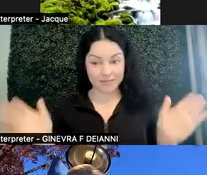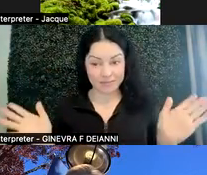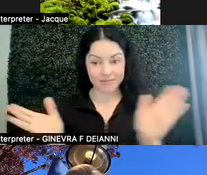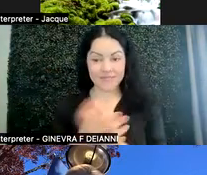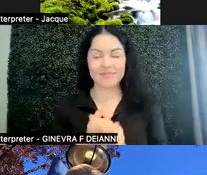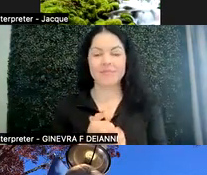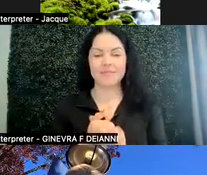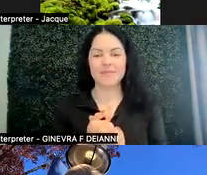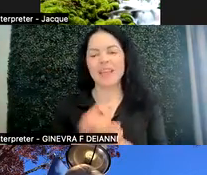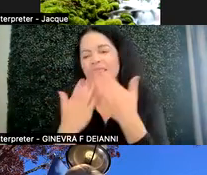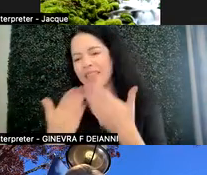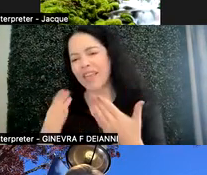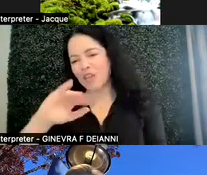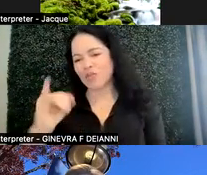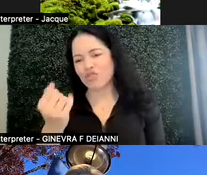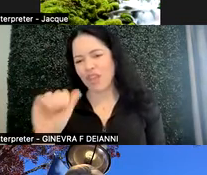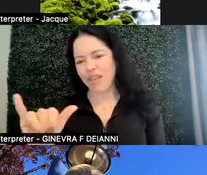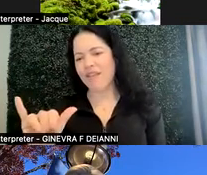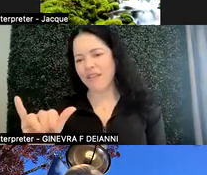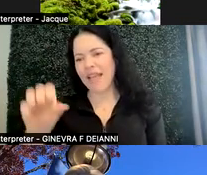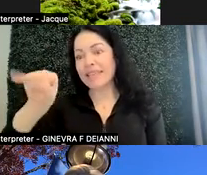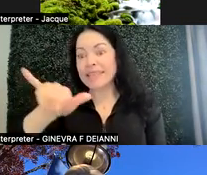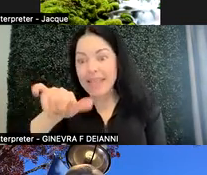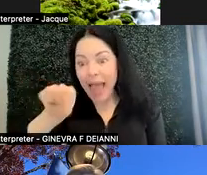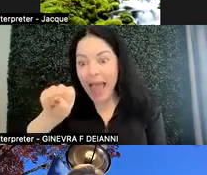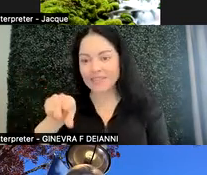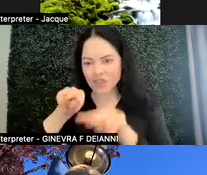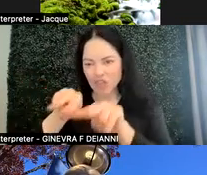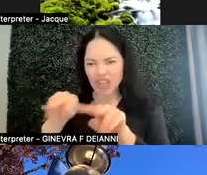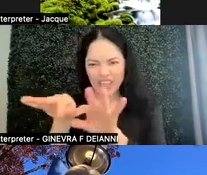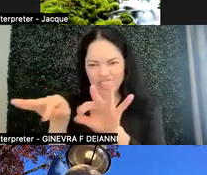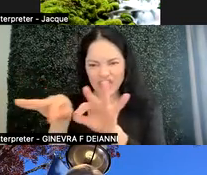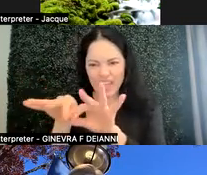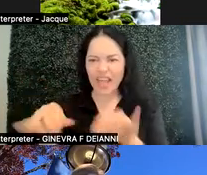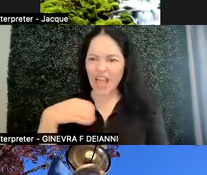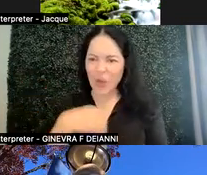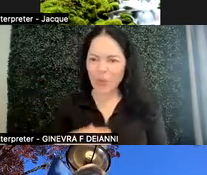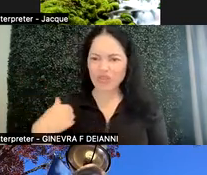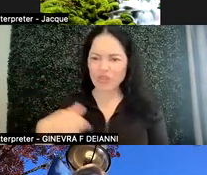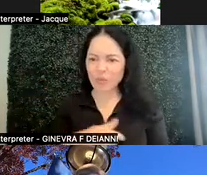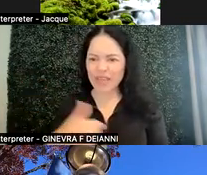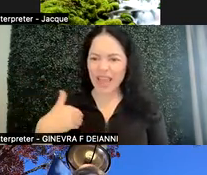Yeah, thank you, Jade. Yes. I wish we had that at our college.